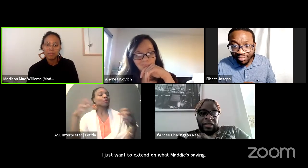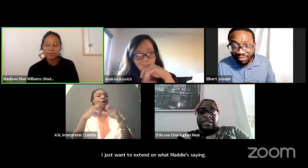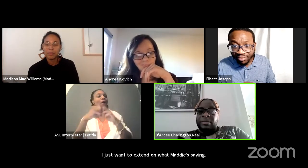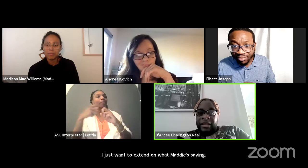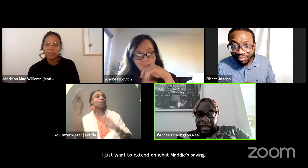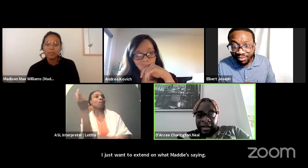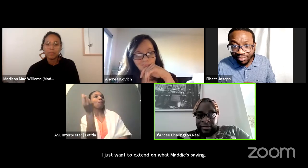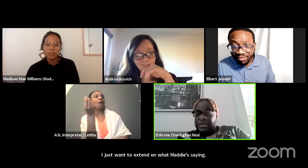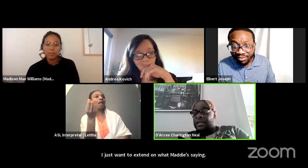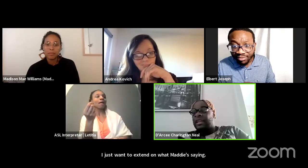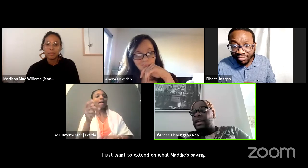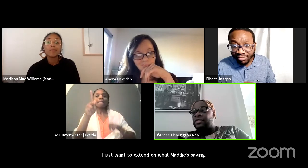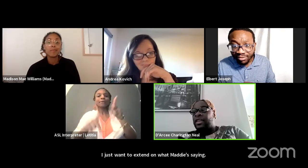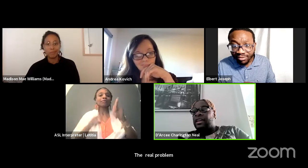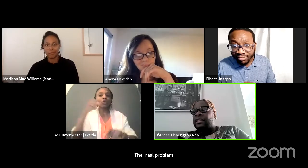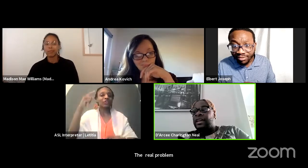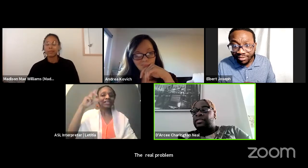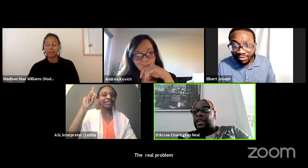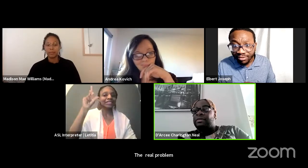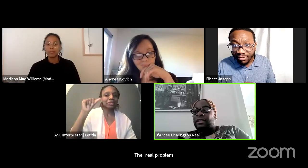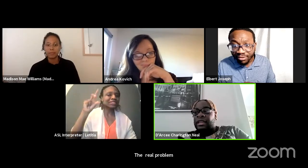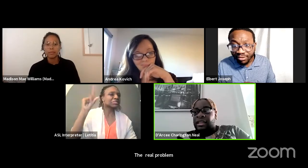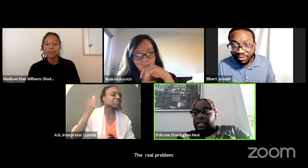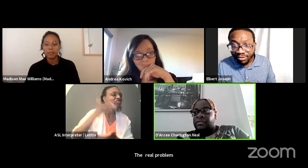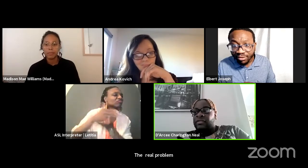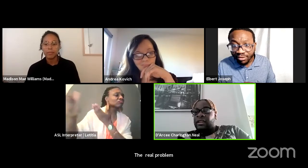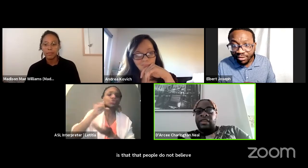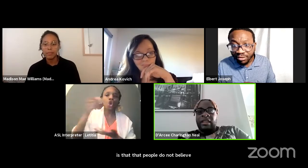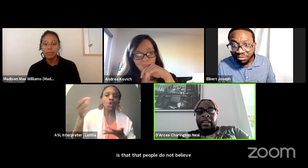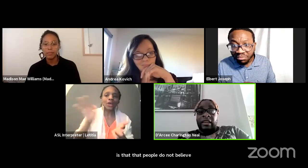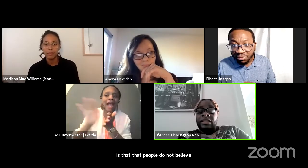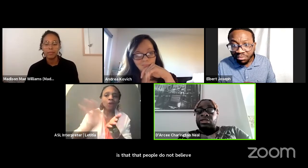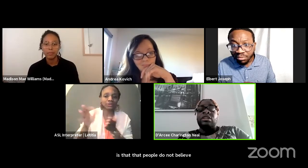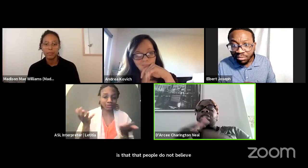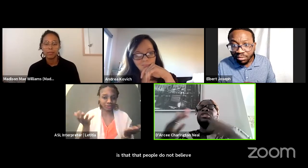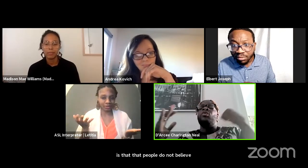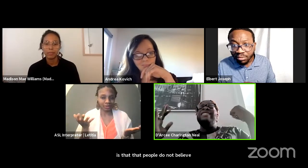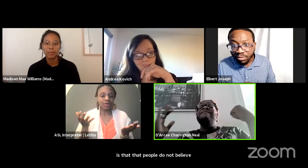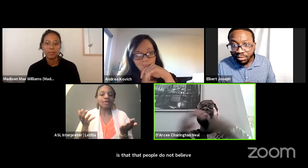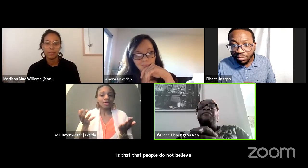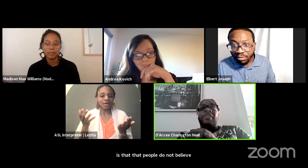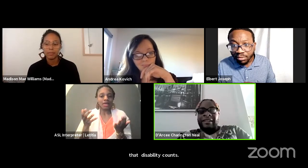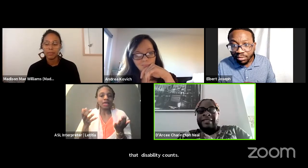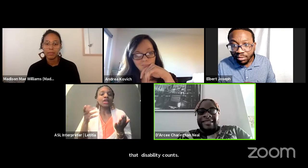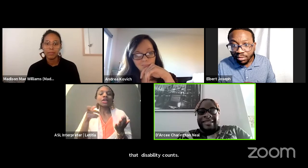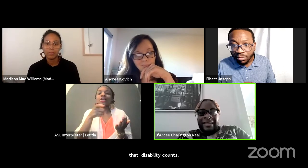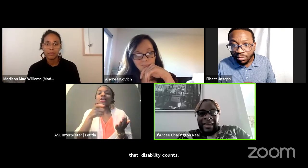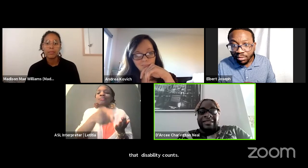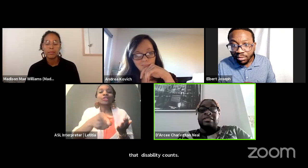that disability counts. Like they, like, they believe that like 'cause you wouldn't never say that